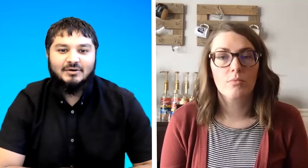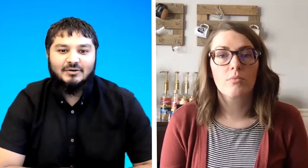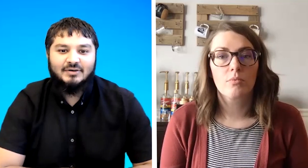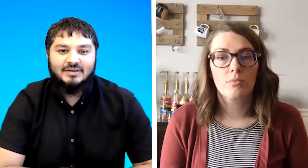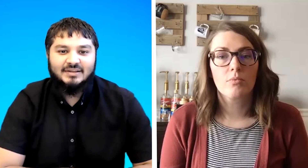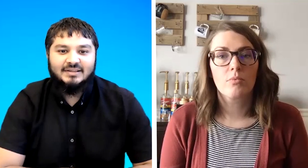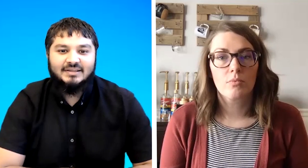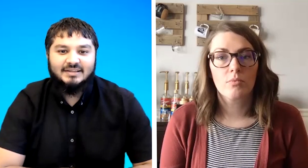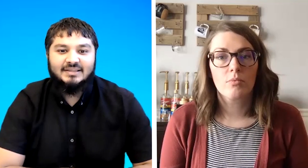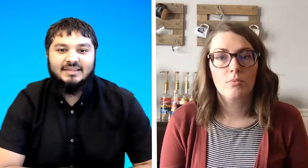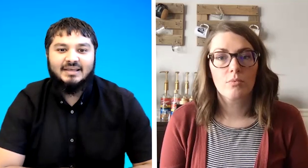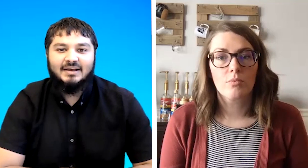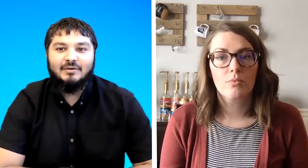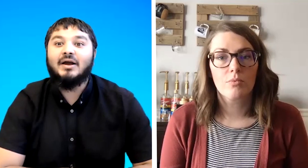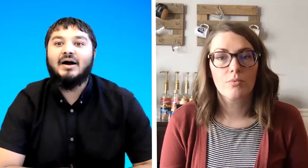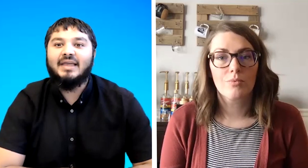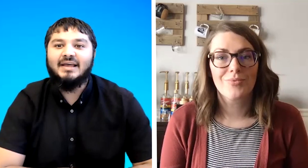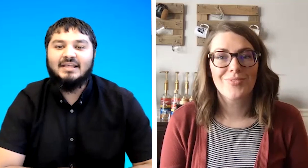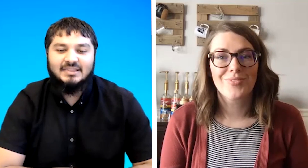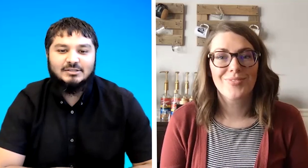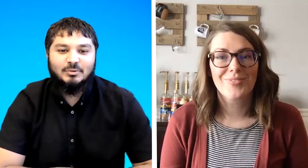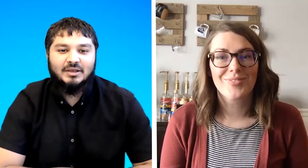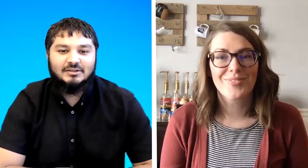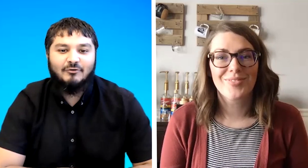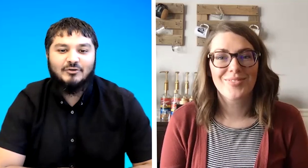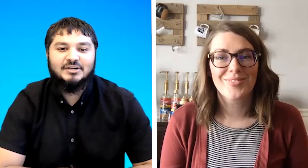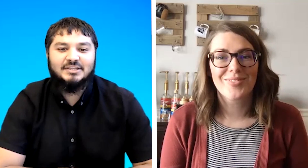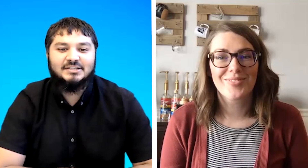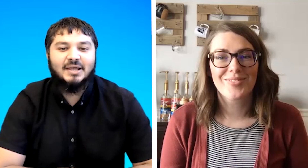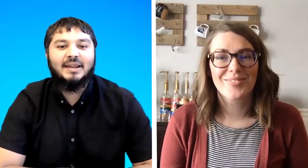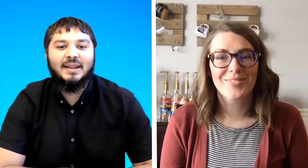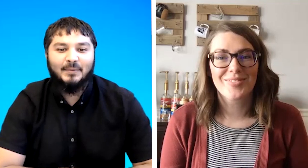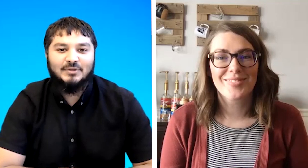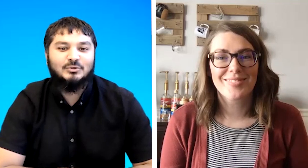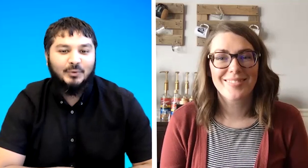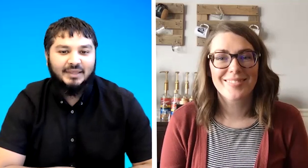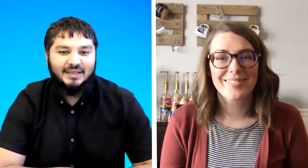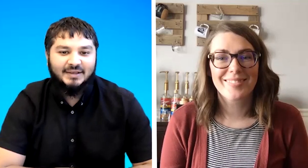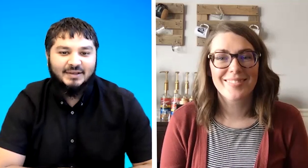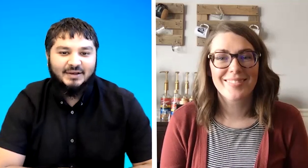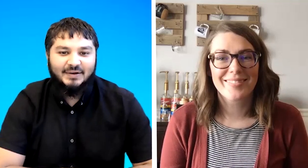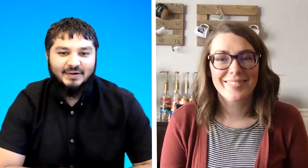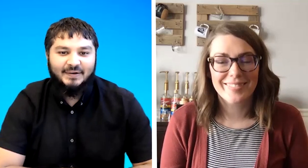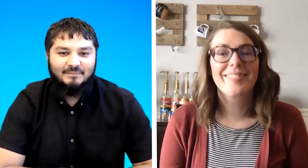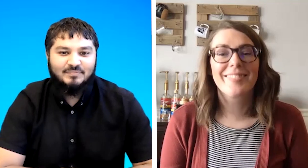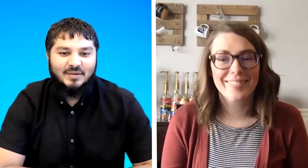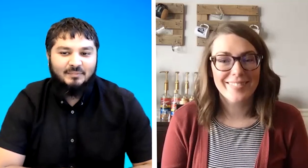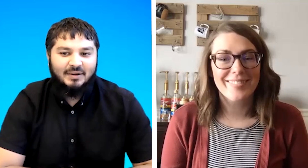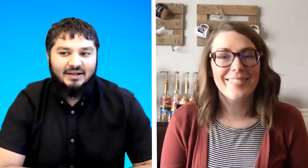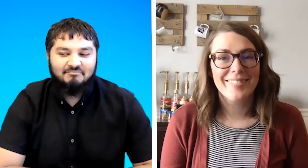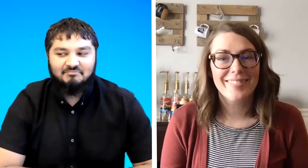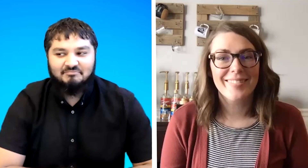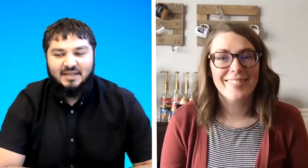sign language week yeah we are yeah in this week is officially the sign language week but that's